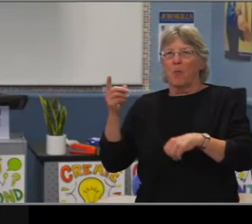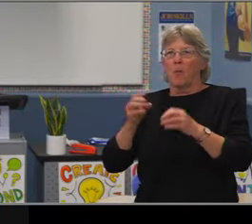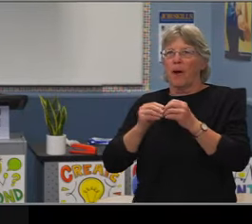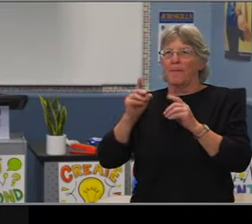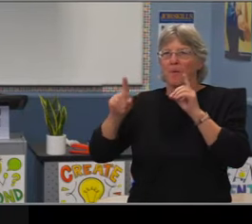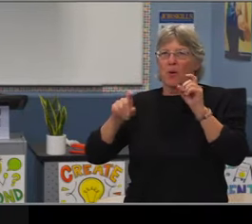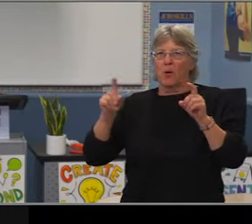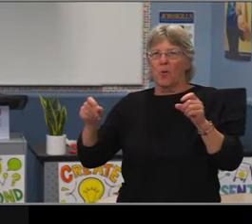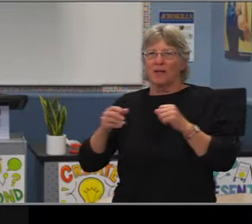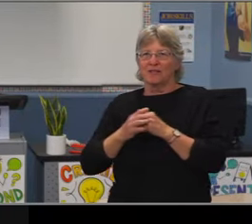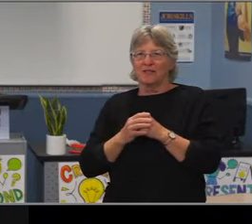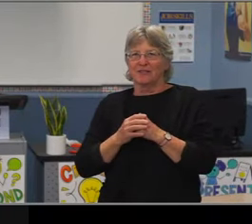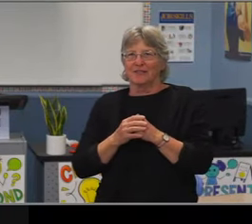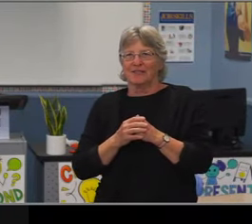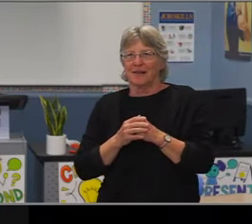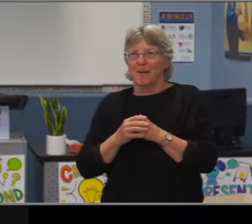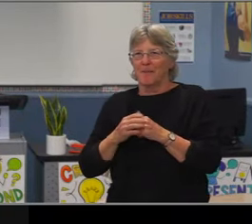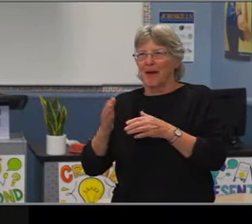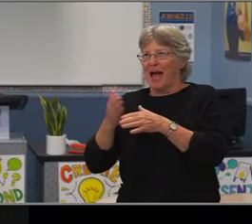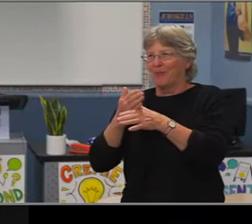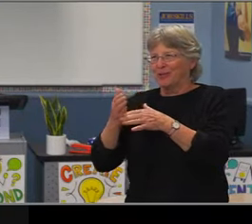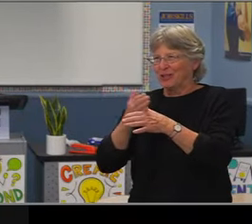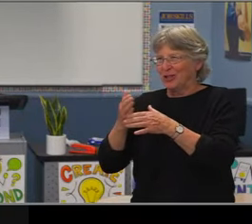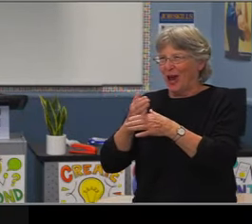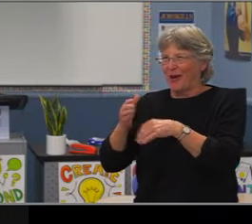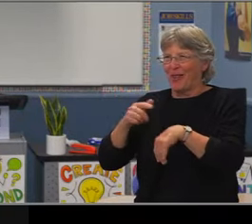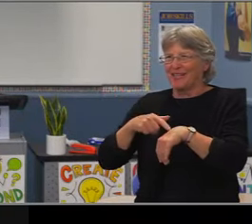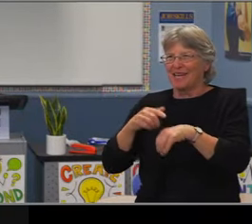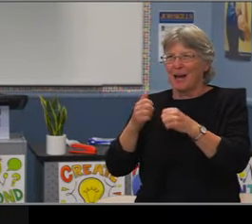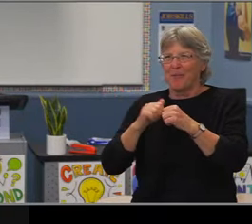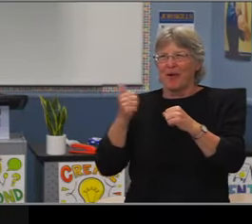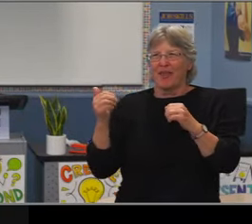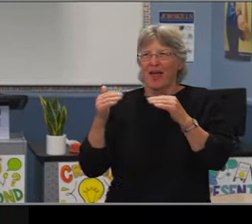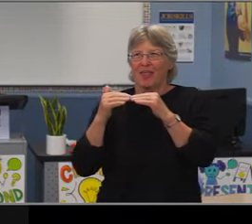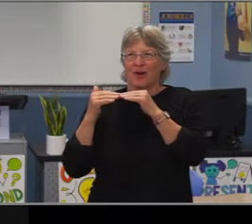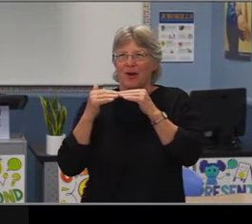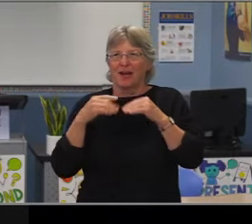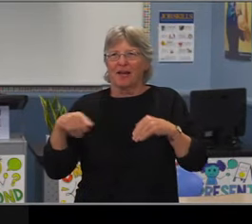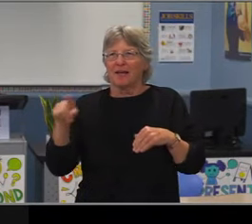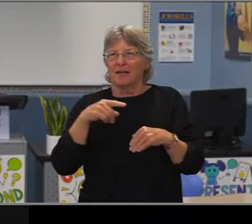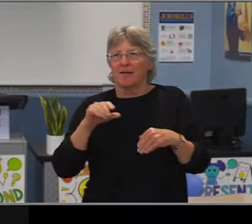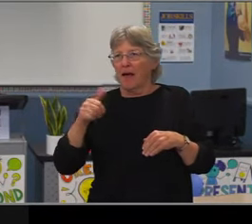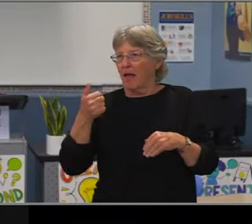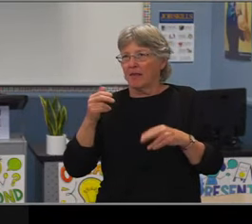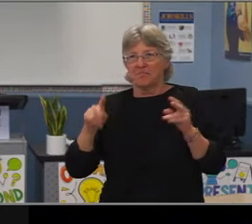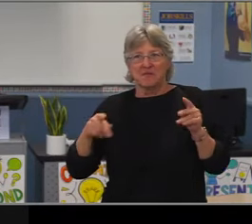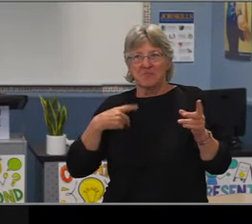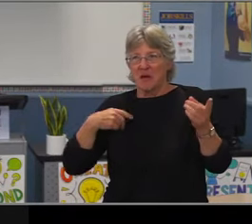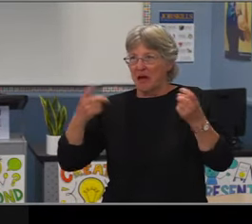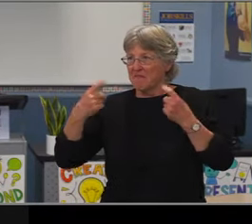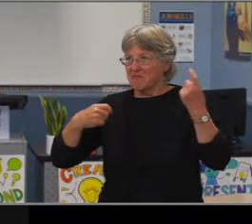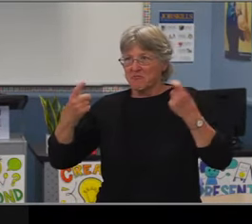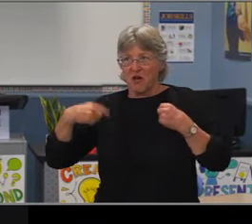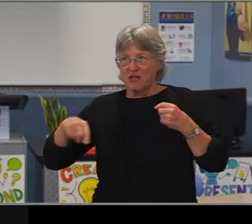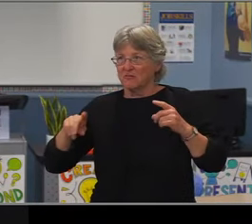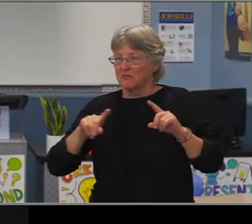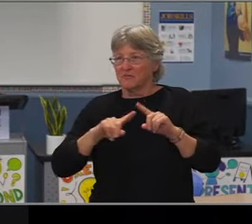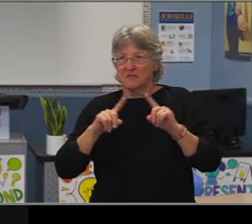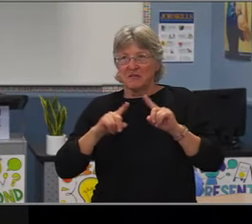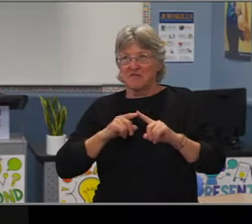and just basically really a part that we're finding is the SEL component of students believing in themselves, right? That's the biggest piece.